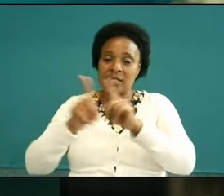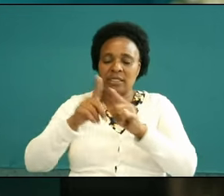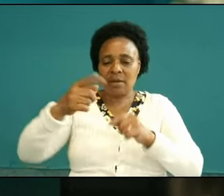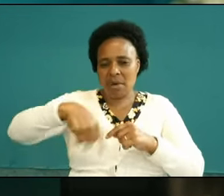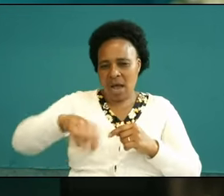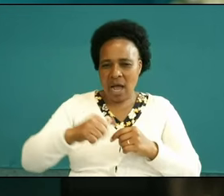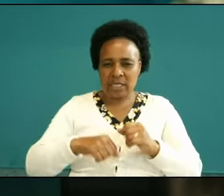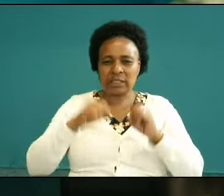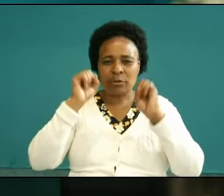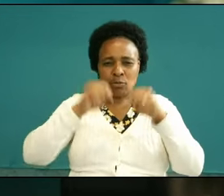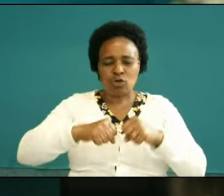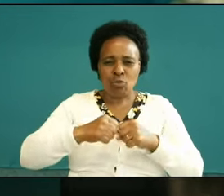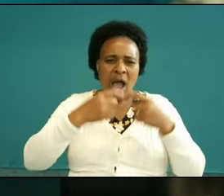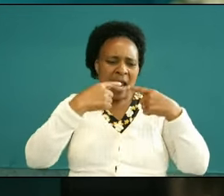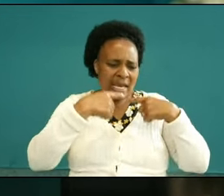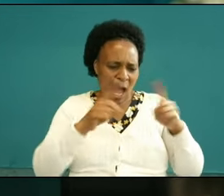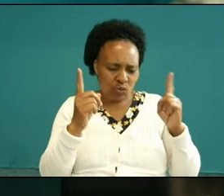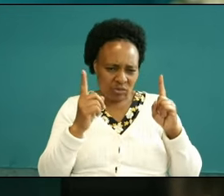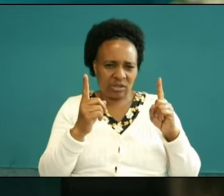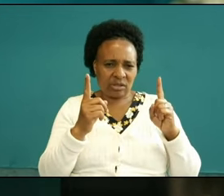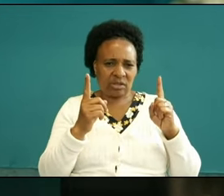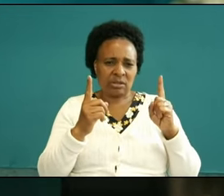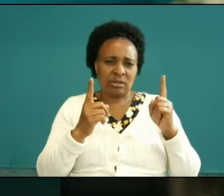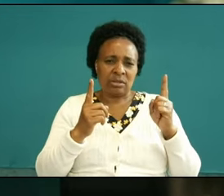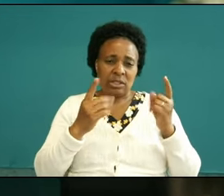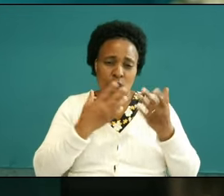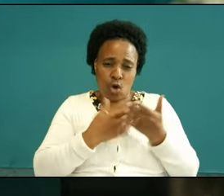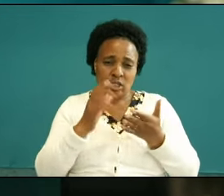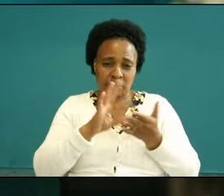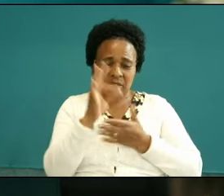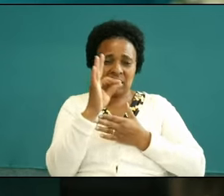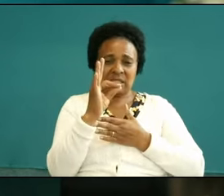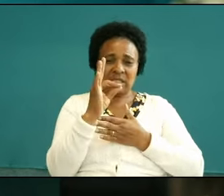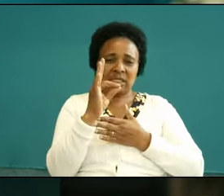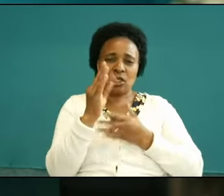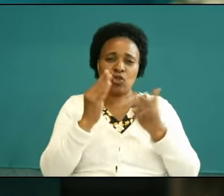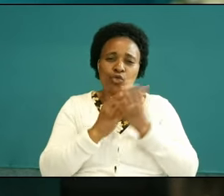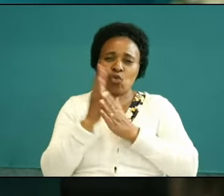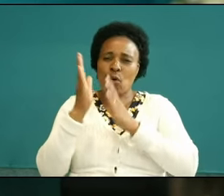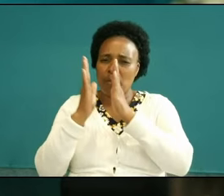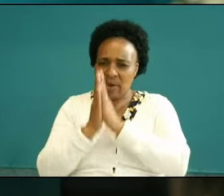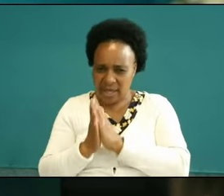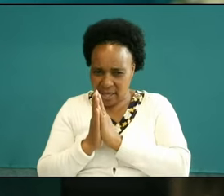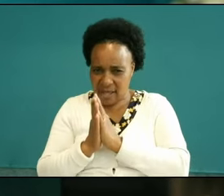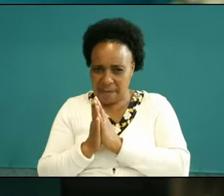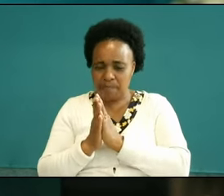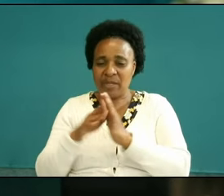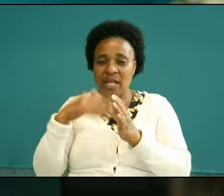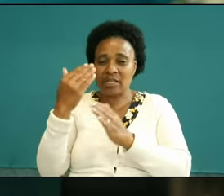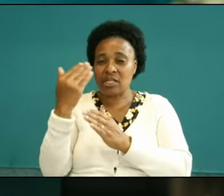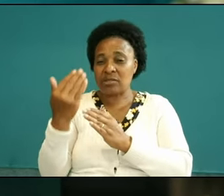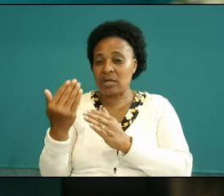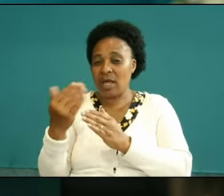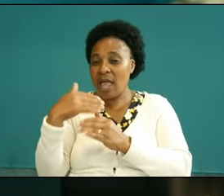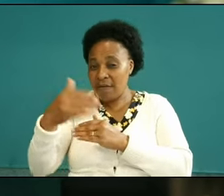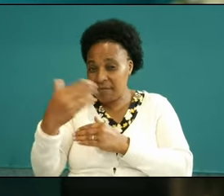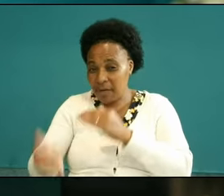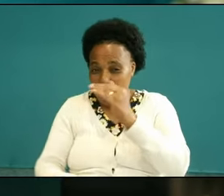shall denounce the morning sleep but cve for the morning moment with you that we will be